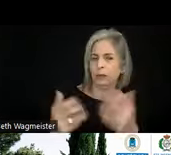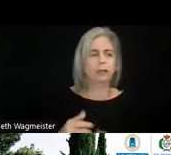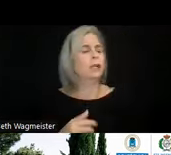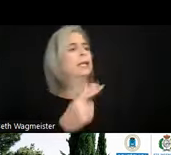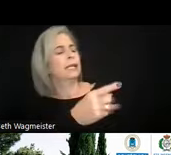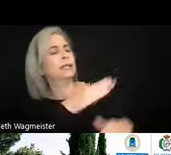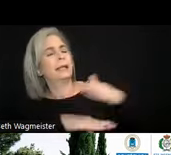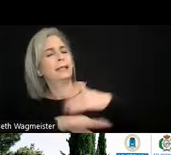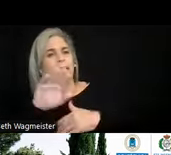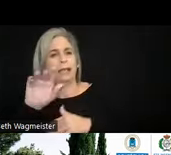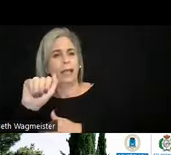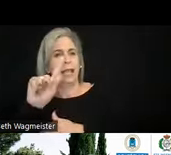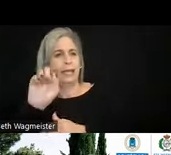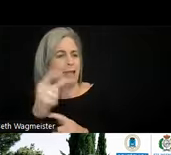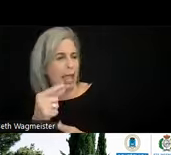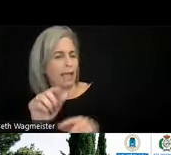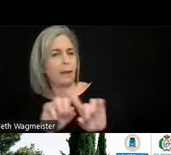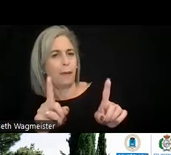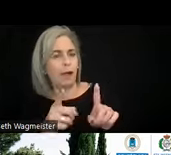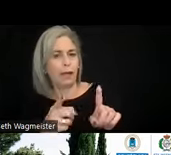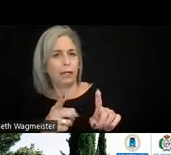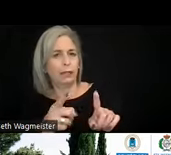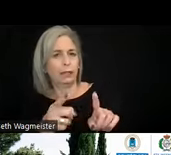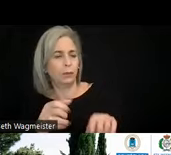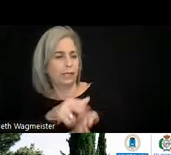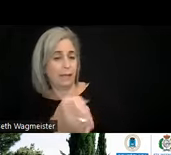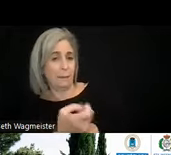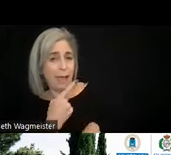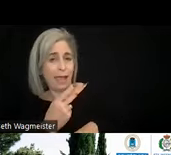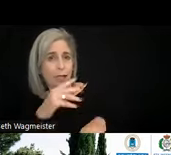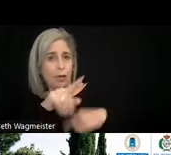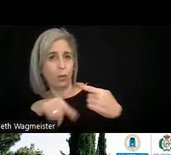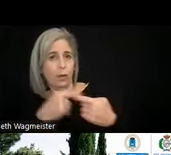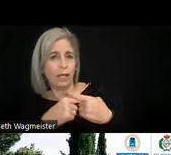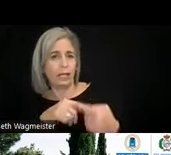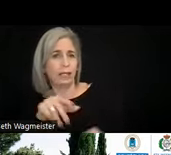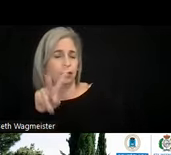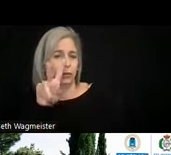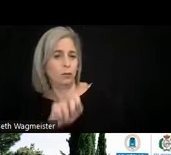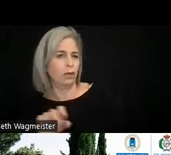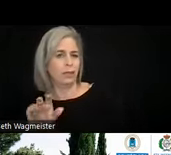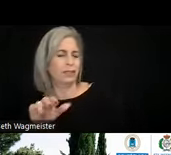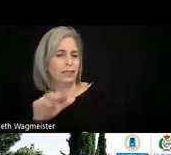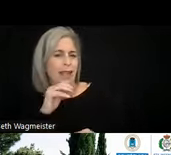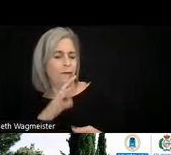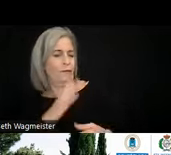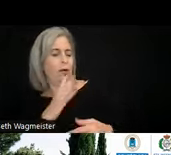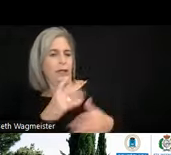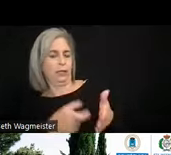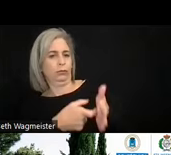ATAG but it was written when ATAG 2.0 was not formally a recommendation from WCAG.